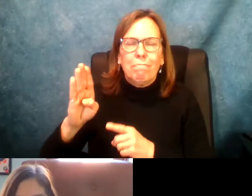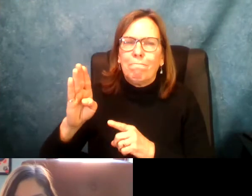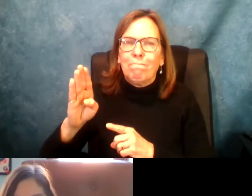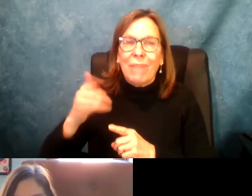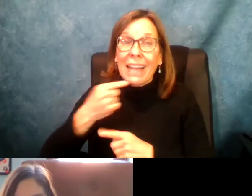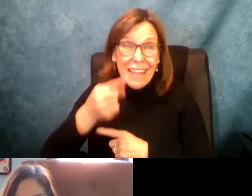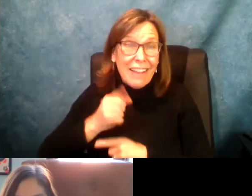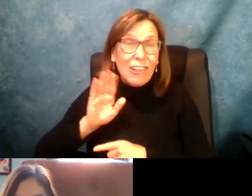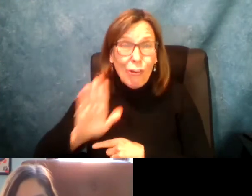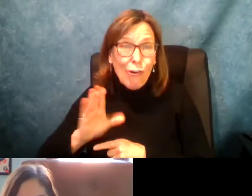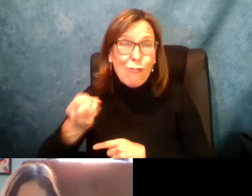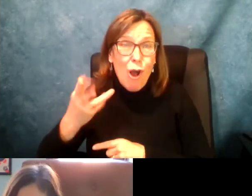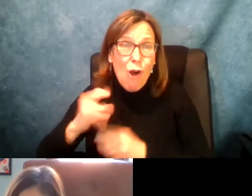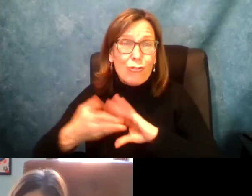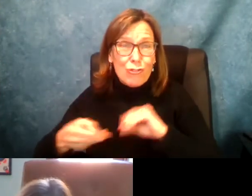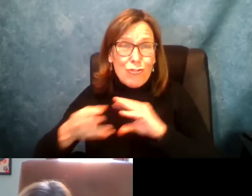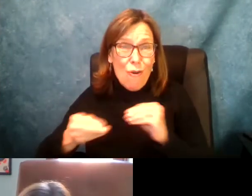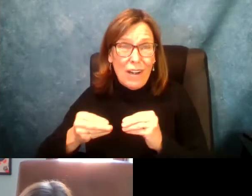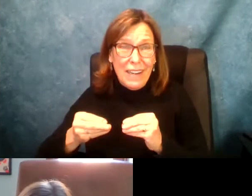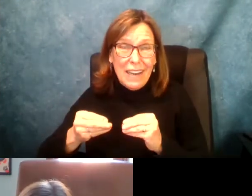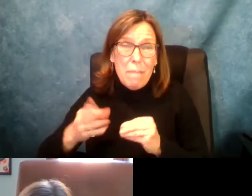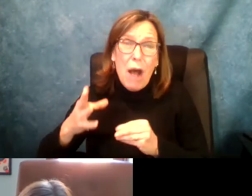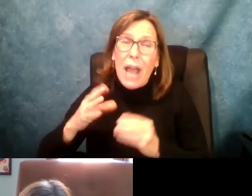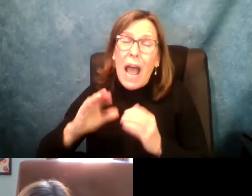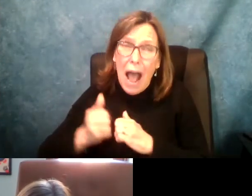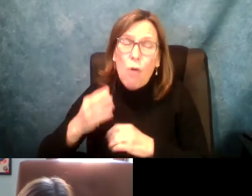someone who does